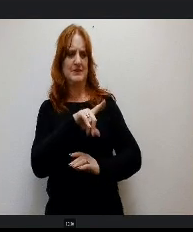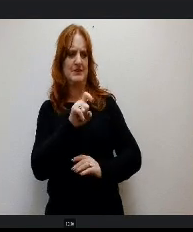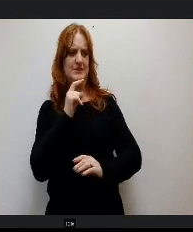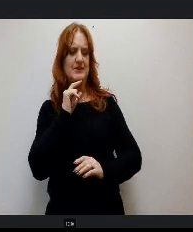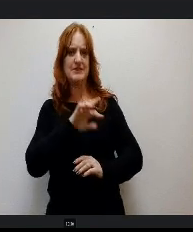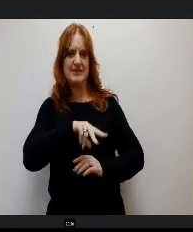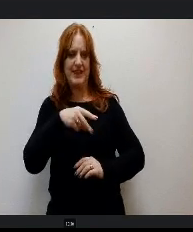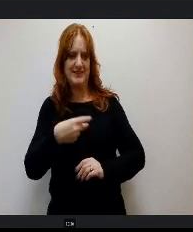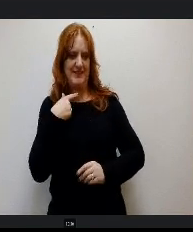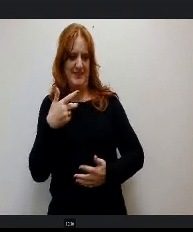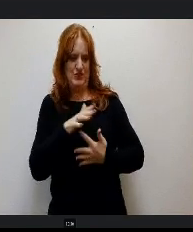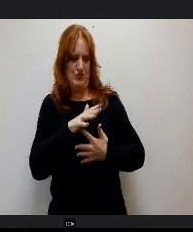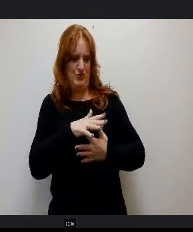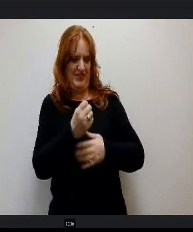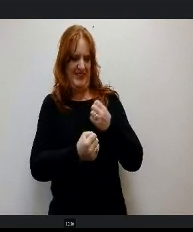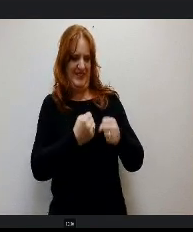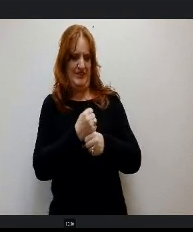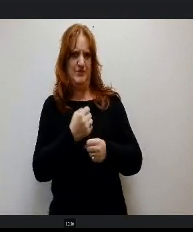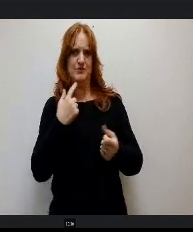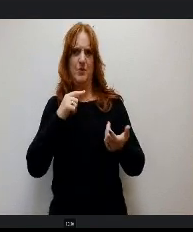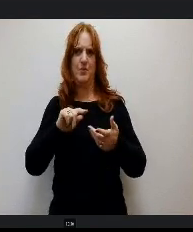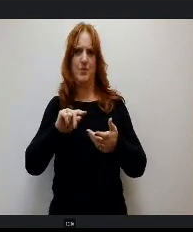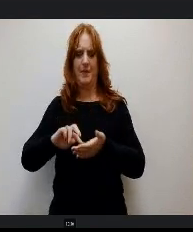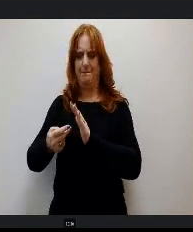An early my early elementary school days, I was looked at